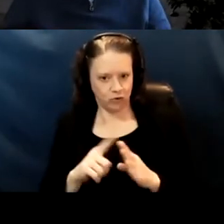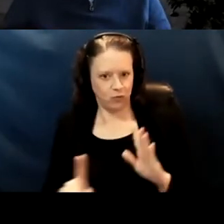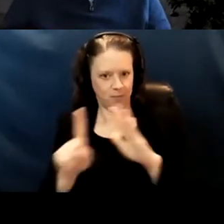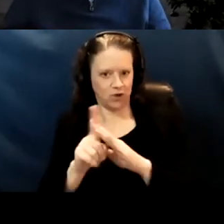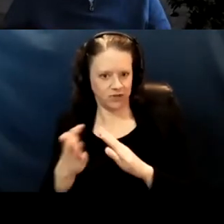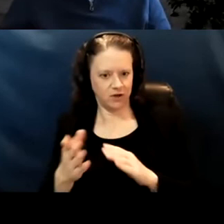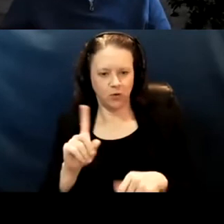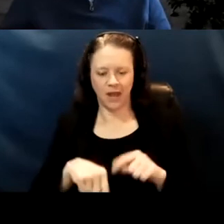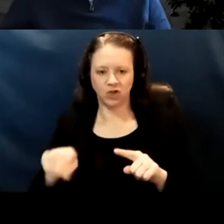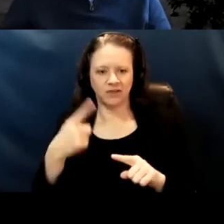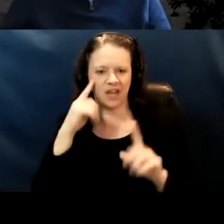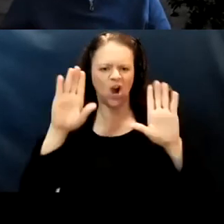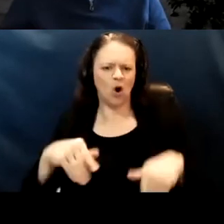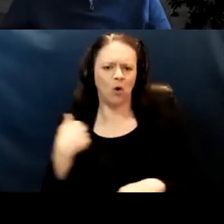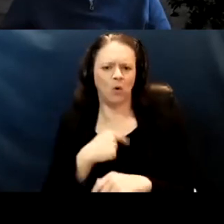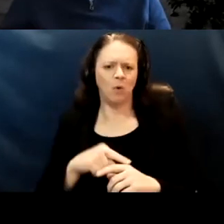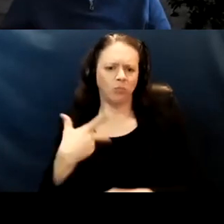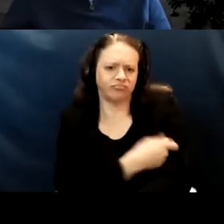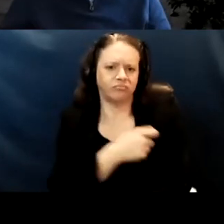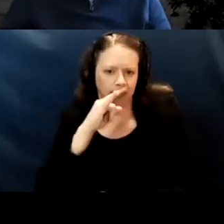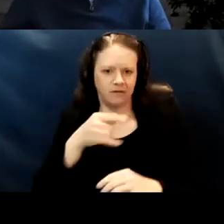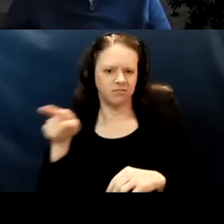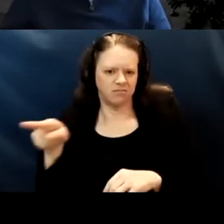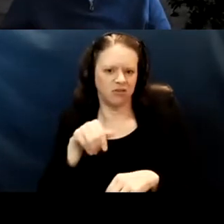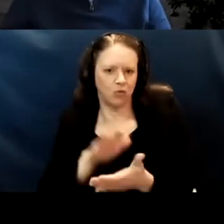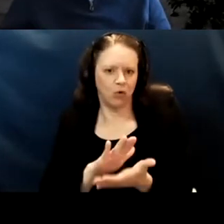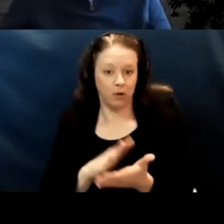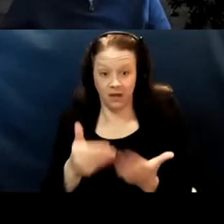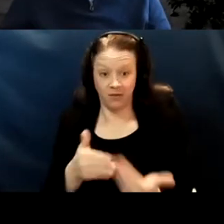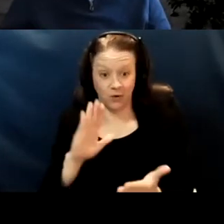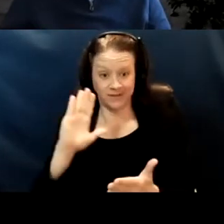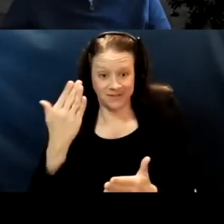You can't just think, well we'll get the kids when they go to school. Even though that may seem like the easiest solution,